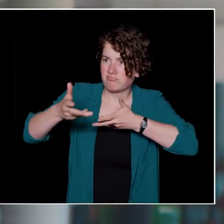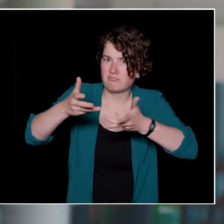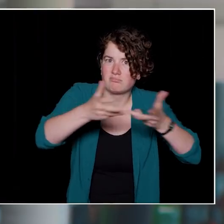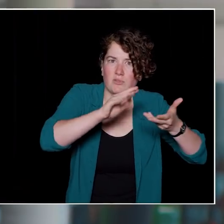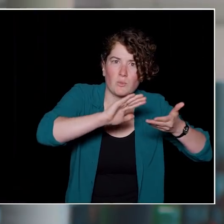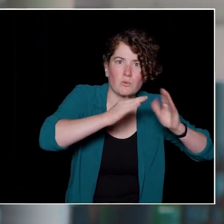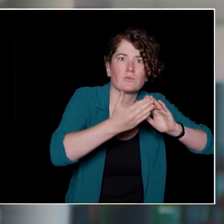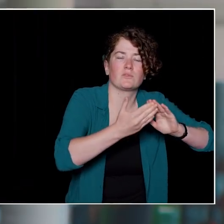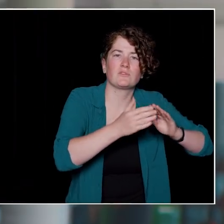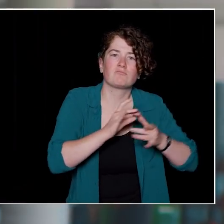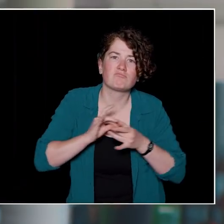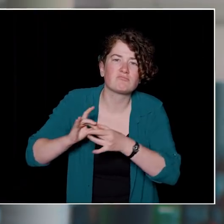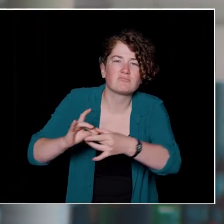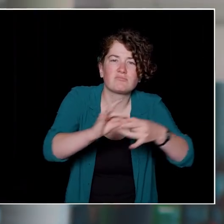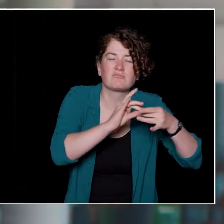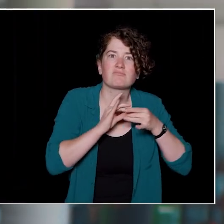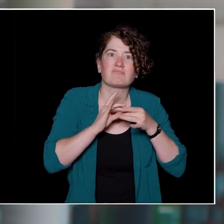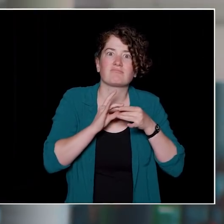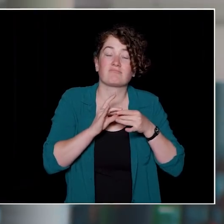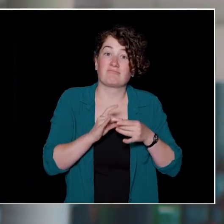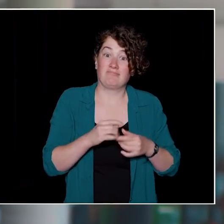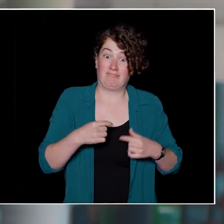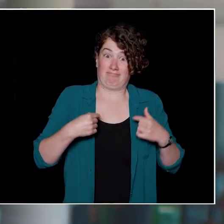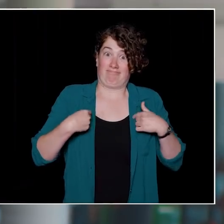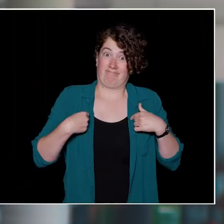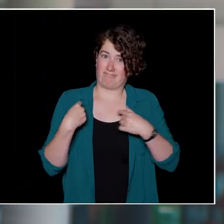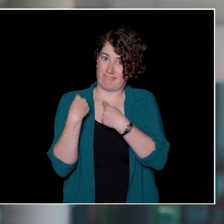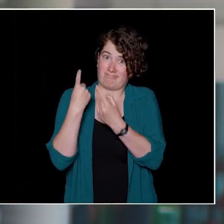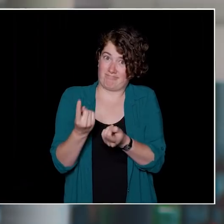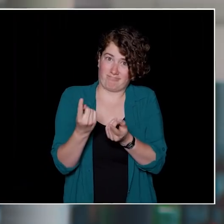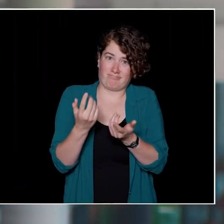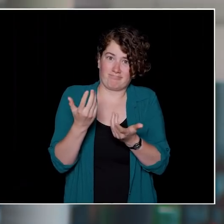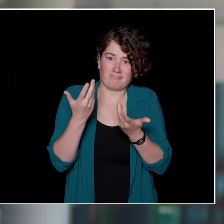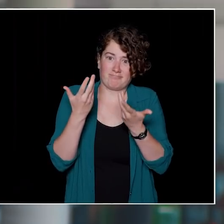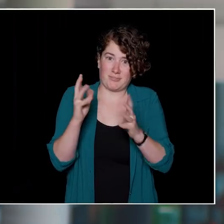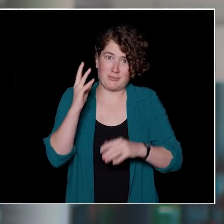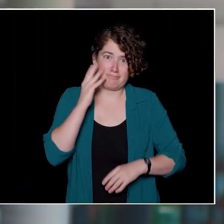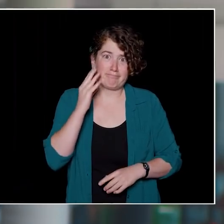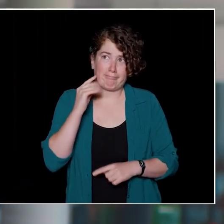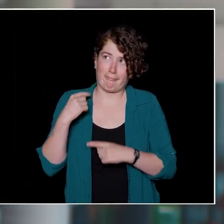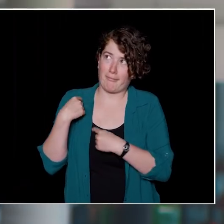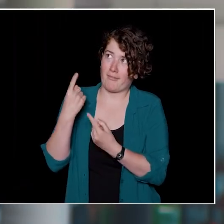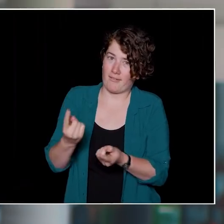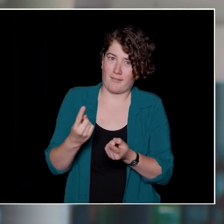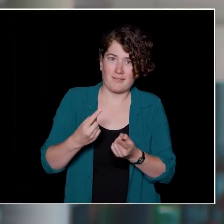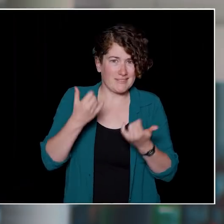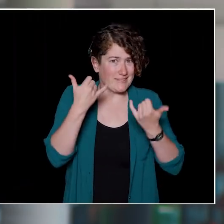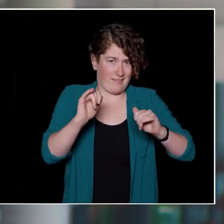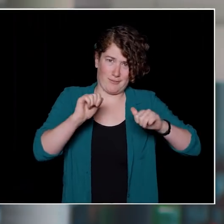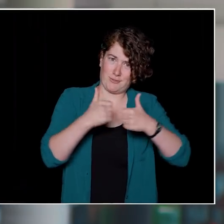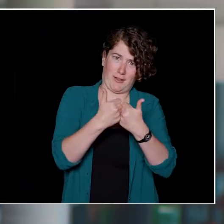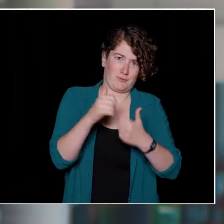And a lot of us who have been here for a few years are still trying to figure all that out. These challenges that range from how to not to burn your dinner